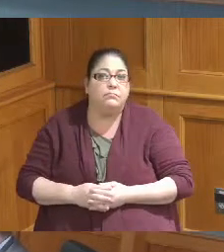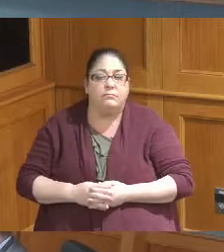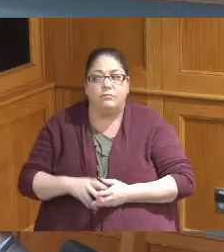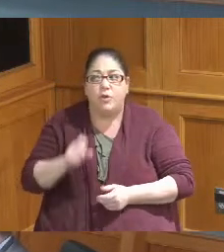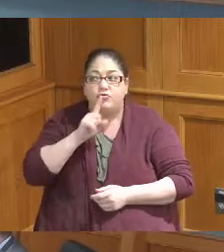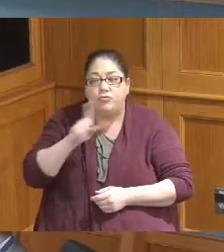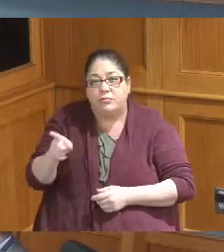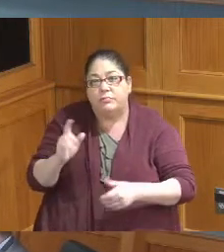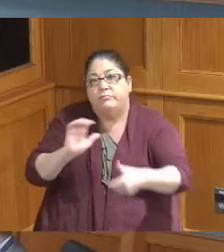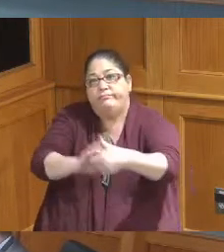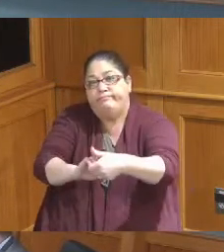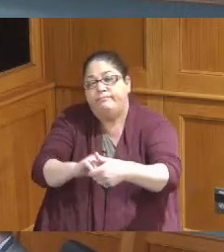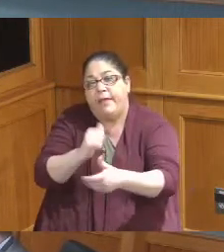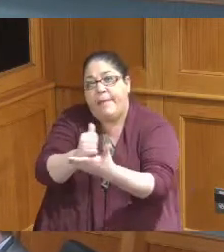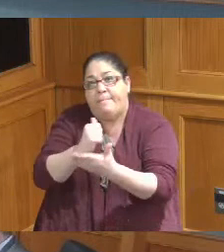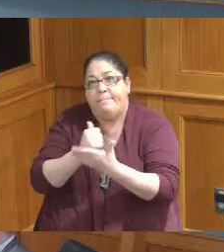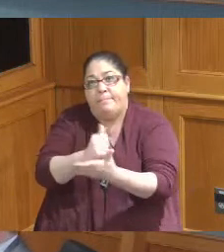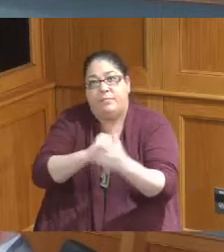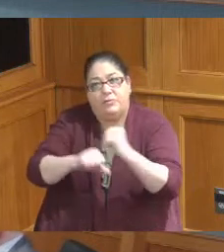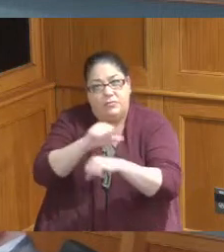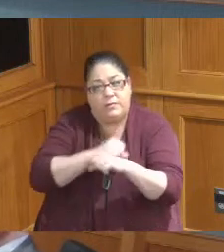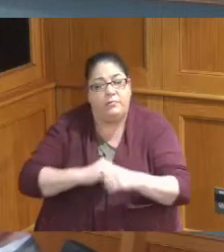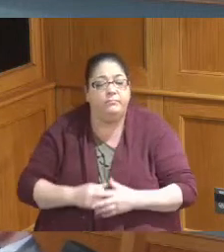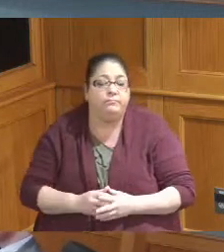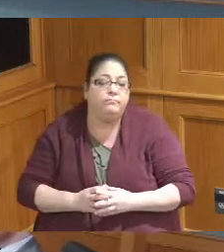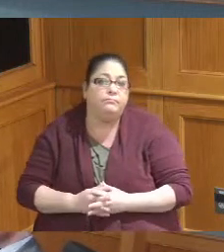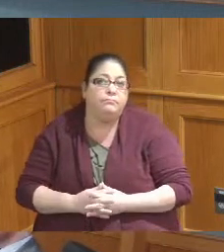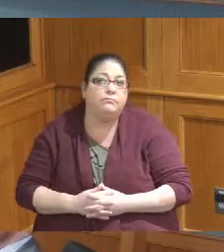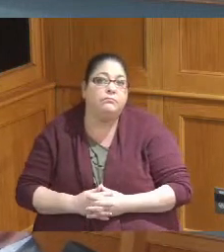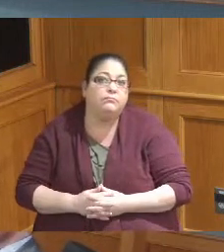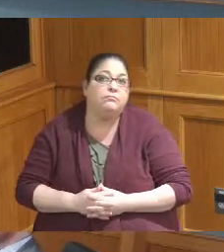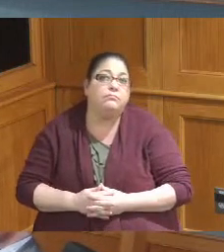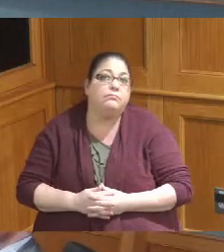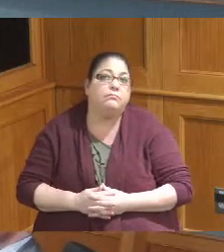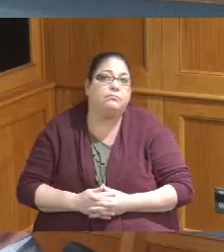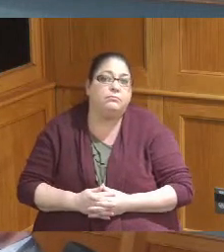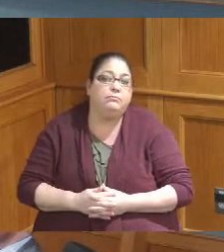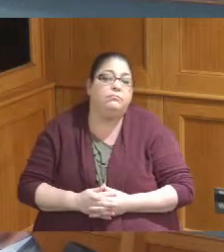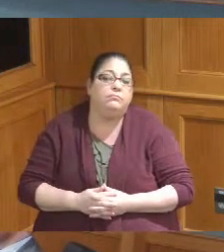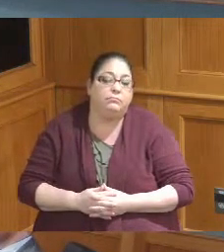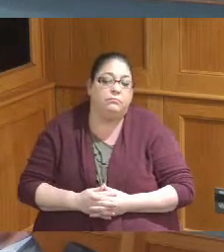we're we're getting that assistance from this level to those individual entities okay awesome